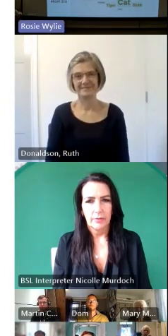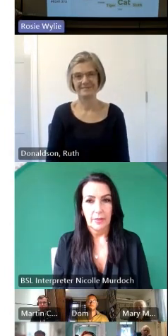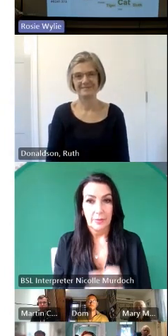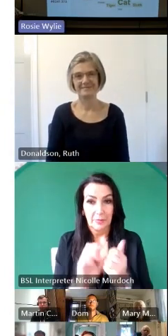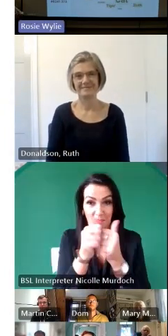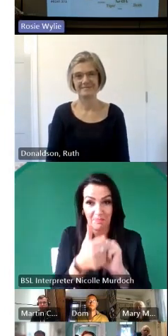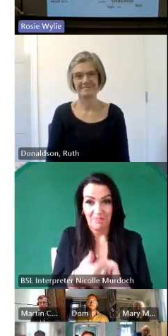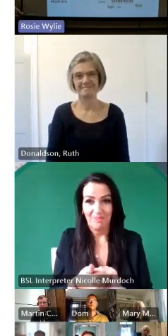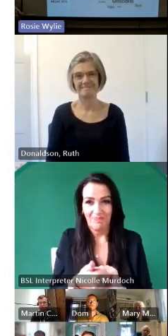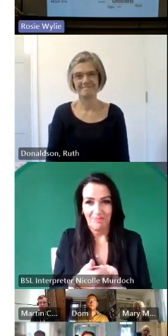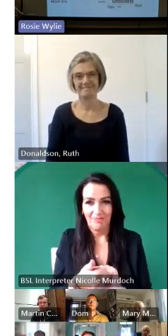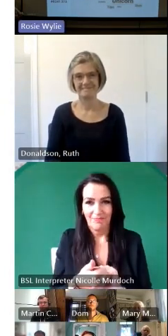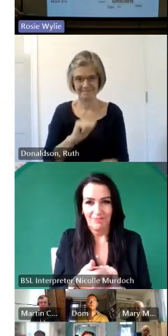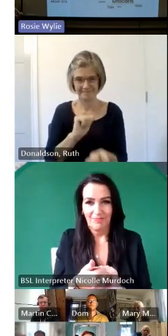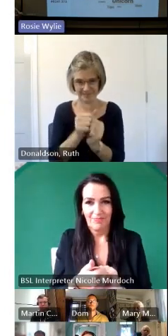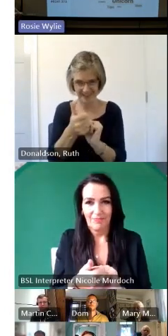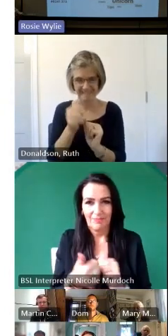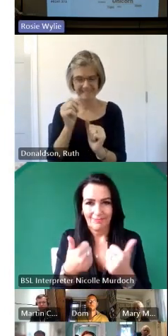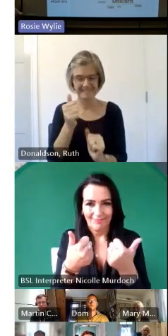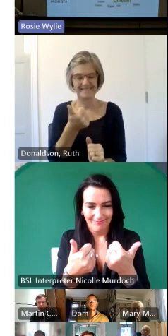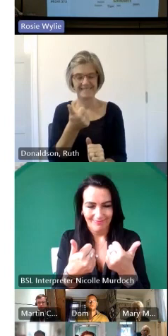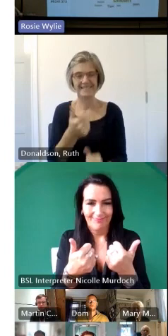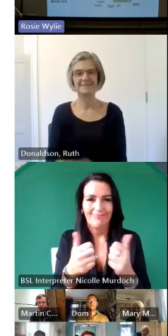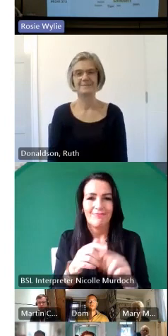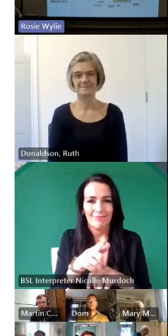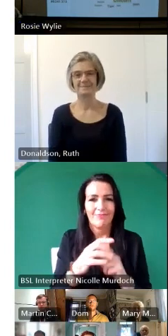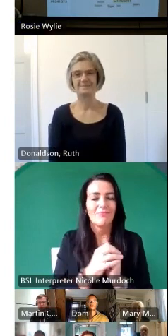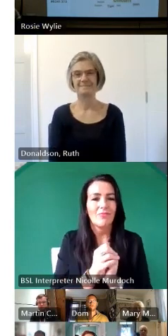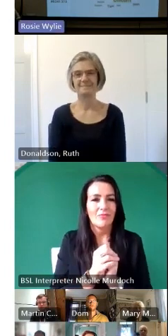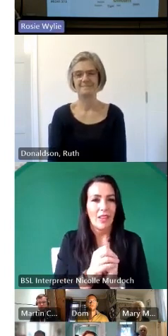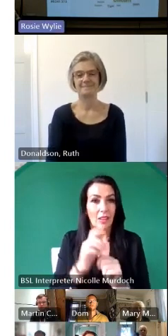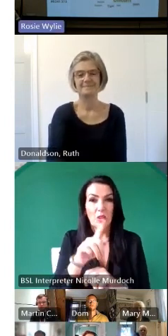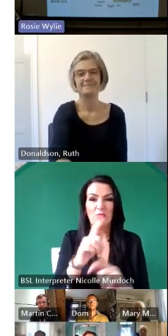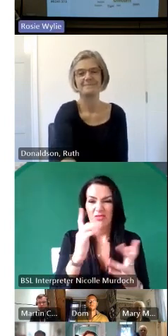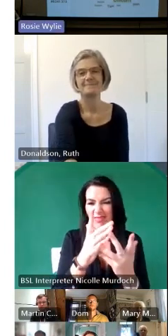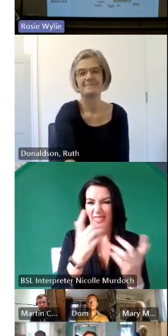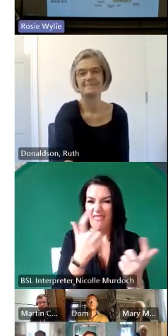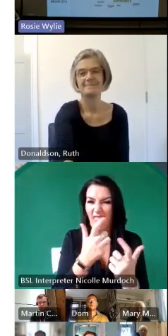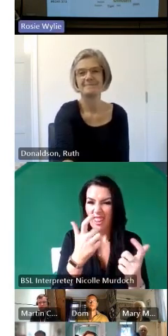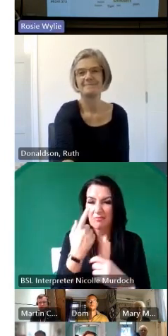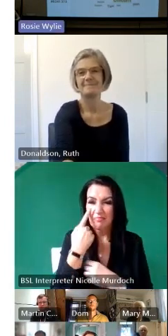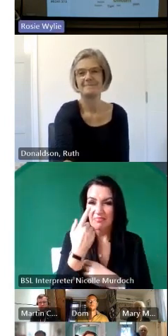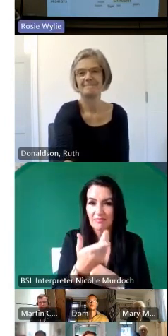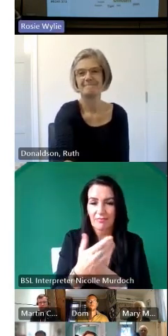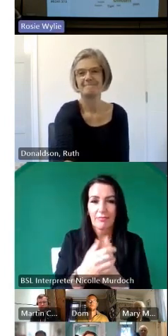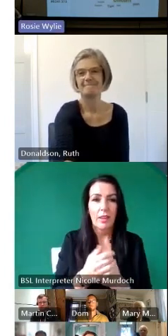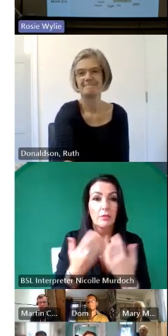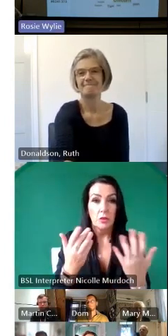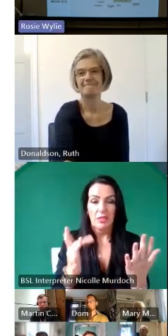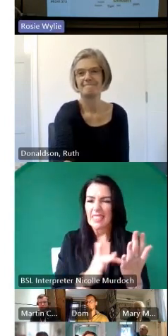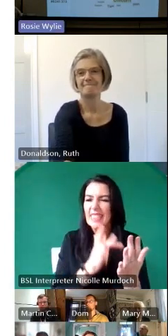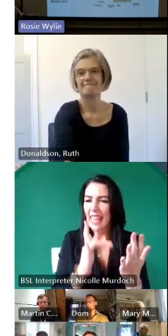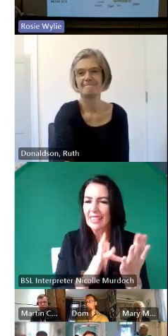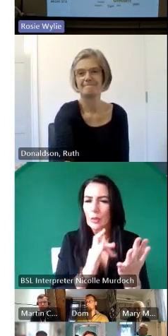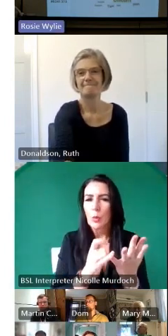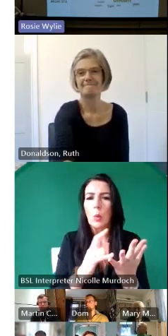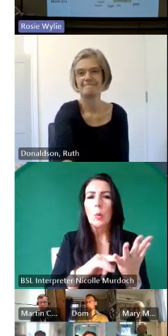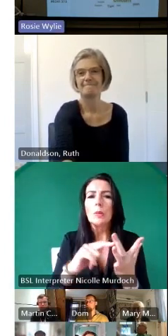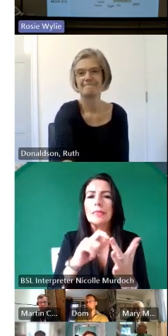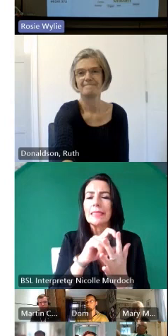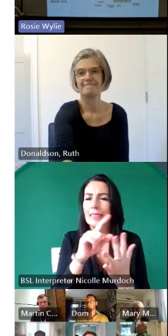a bit of fun um you can see how it works Slido is for you today so um throughout the whole day